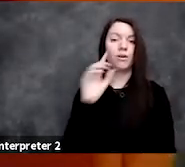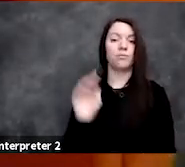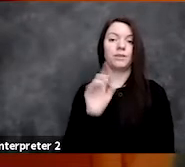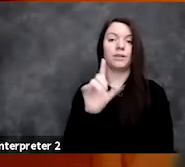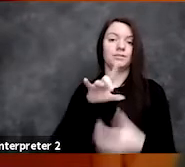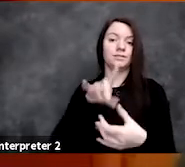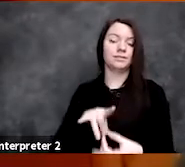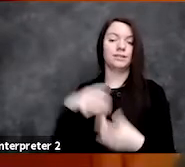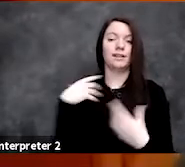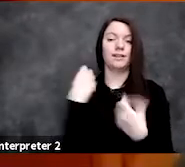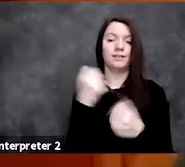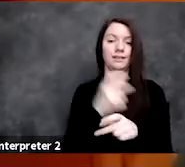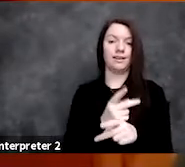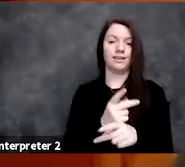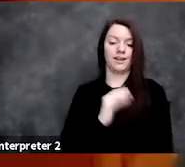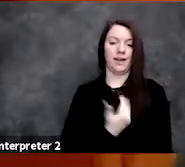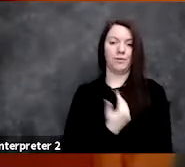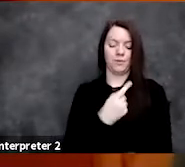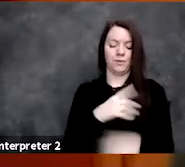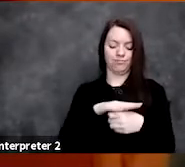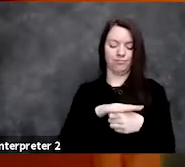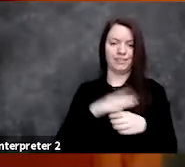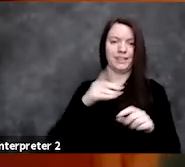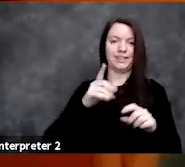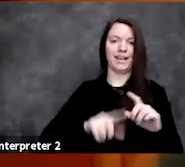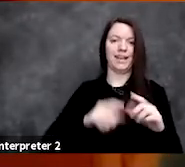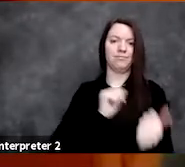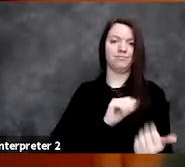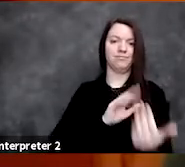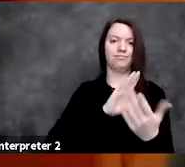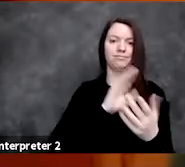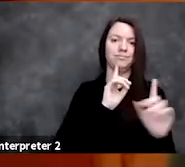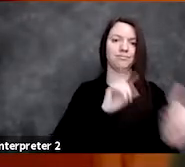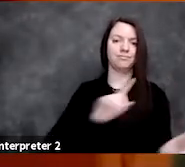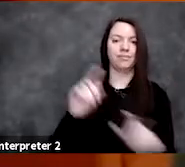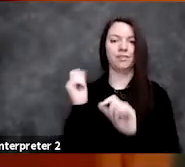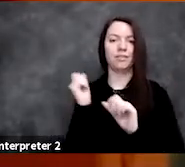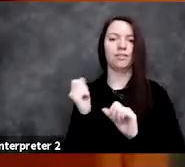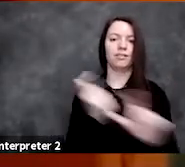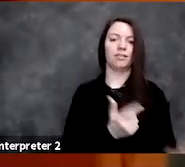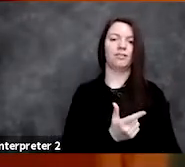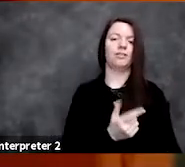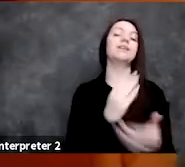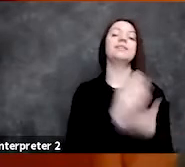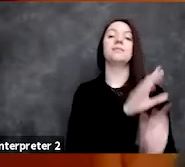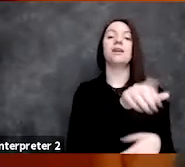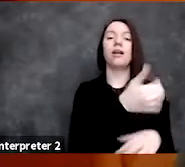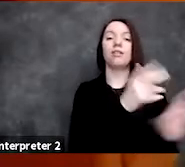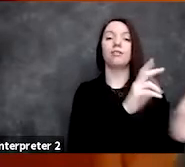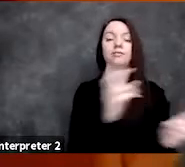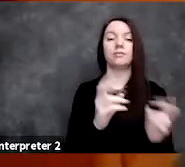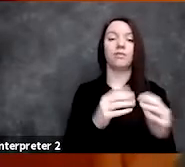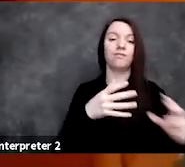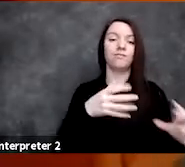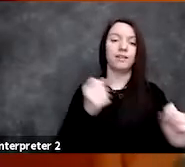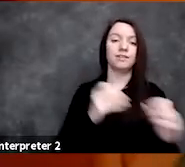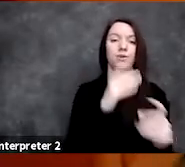and our one institution can't address that alone, and some of those areas include faster, more accurate diagnoses,